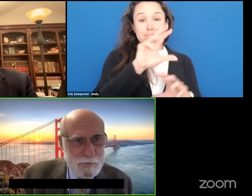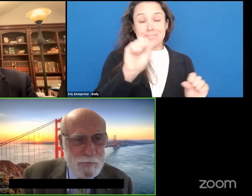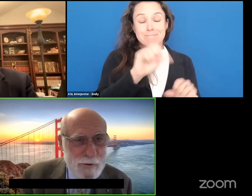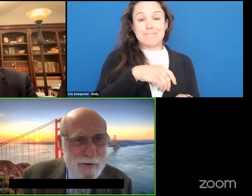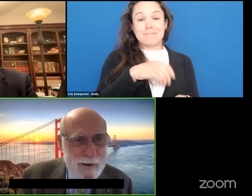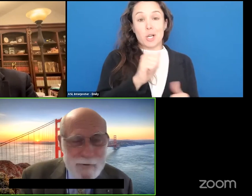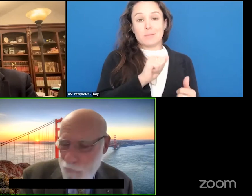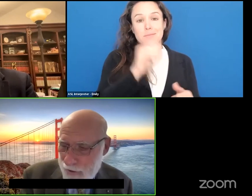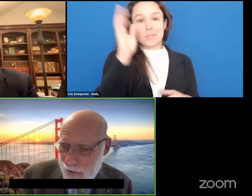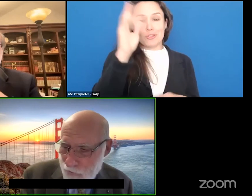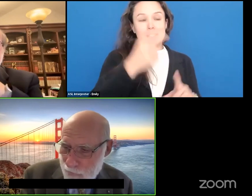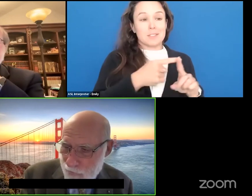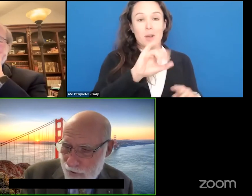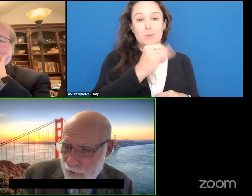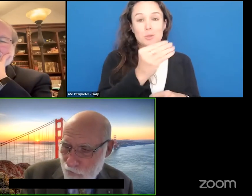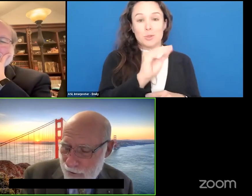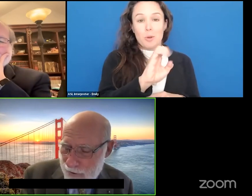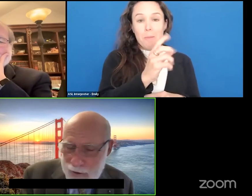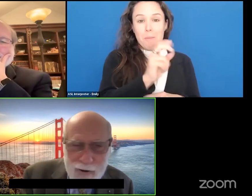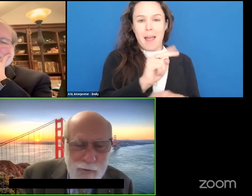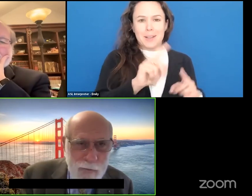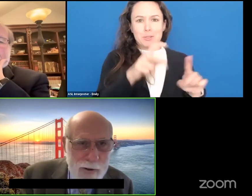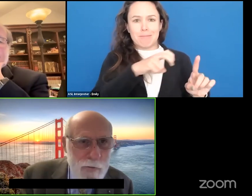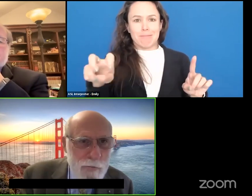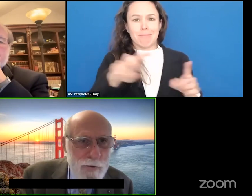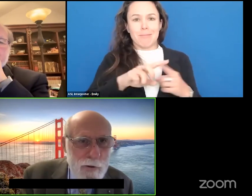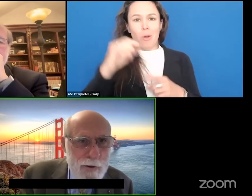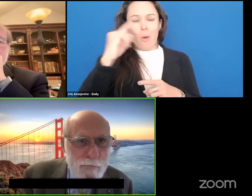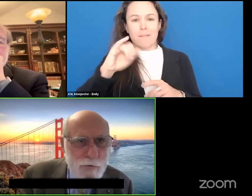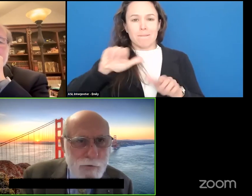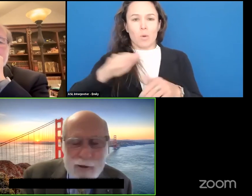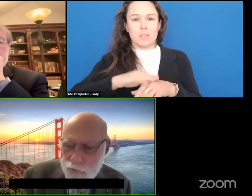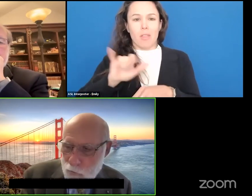which we're going to have over the next couple of days. A couple of things I want to emphasize -